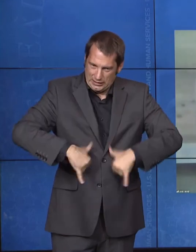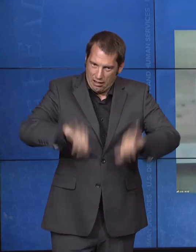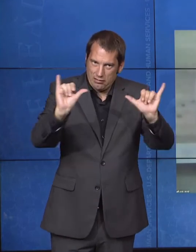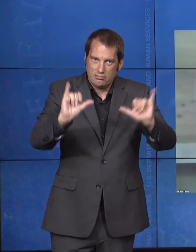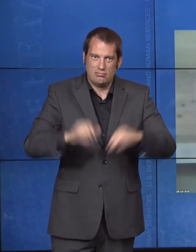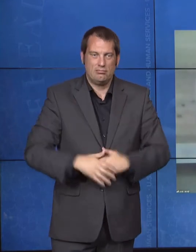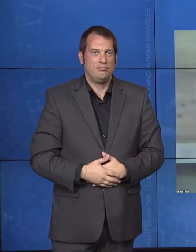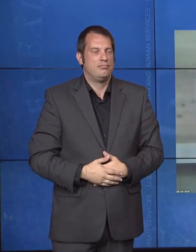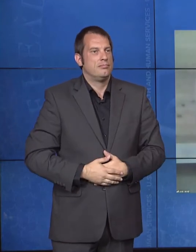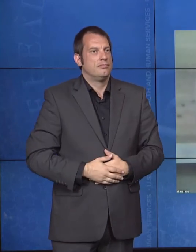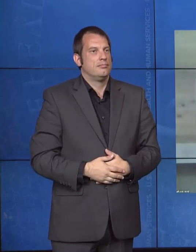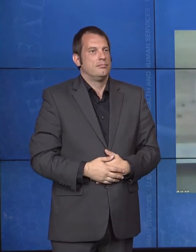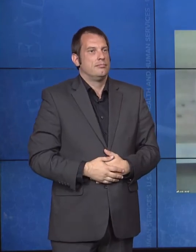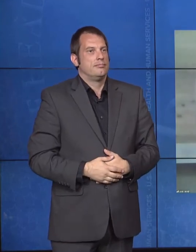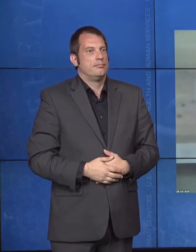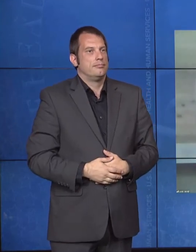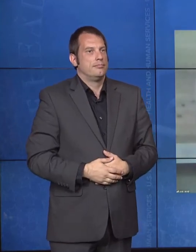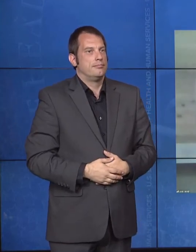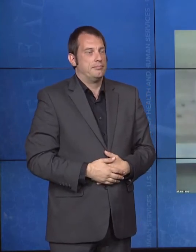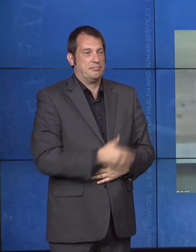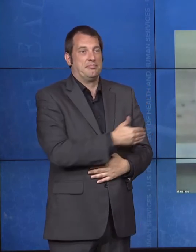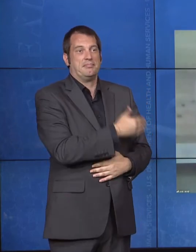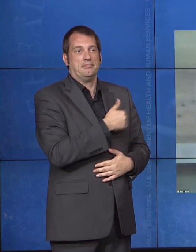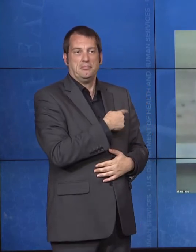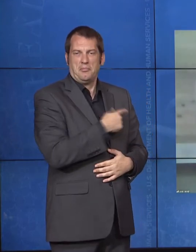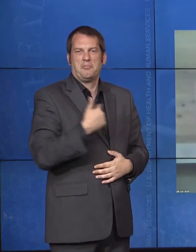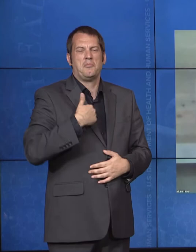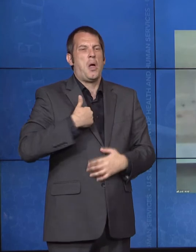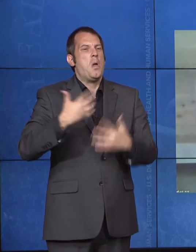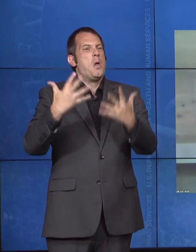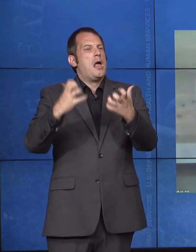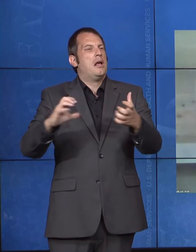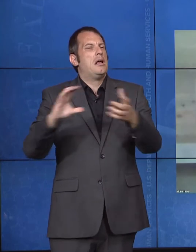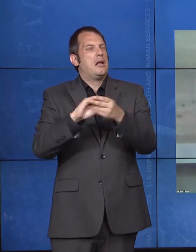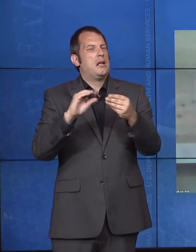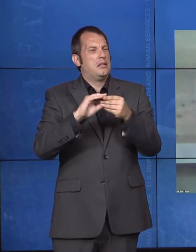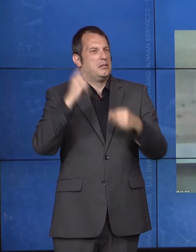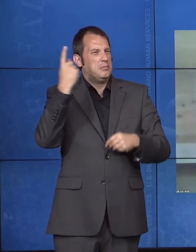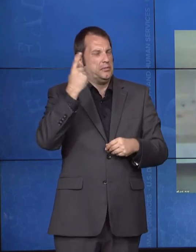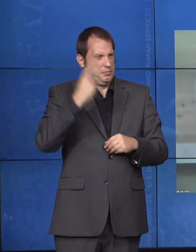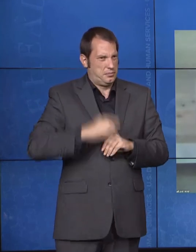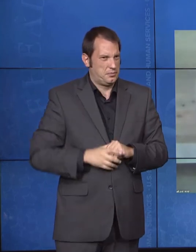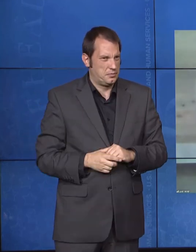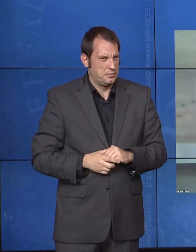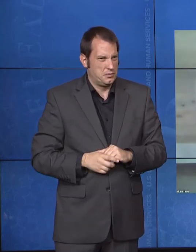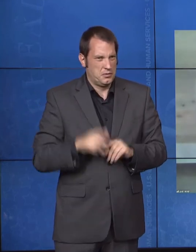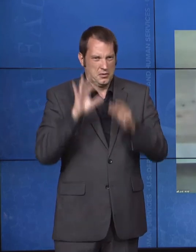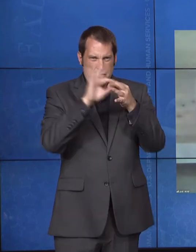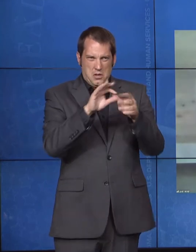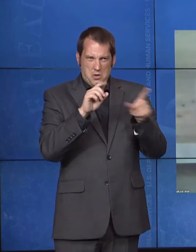were two good points -- lots of good points, and Calder, I should say, but two I want to